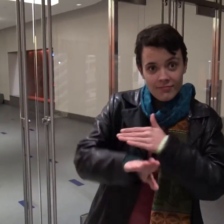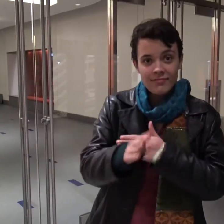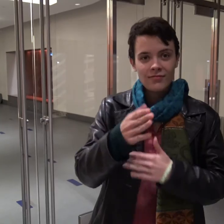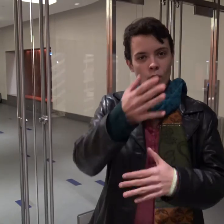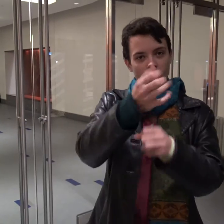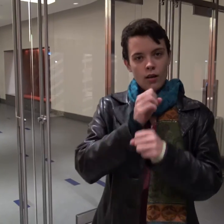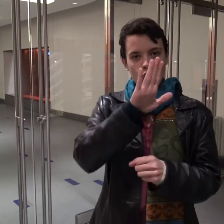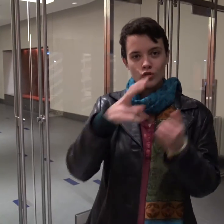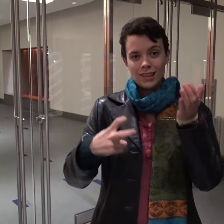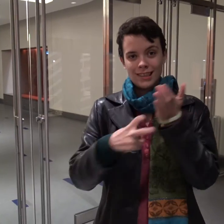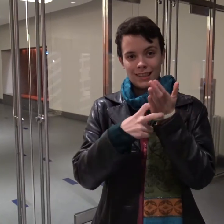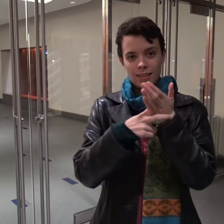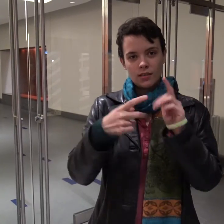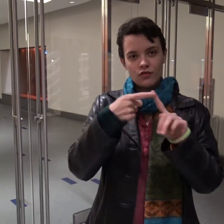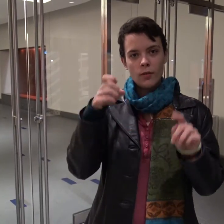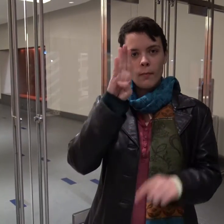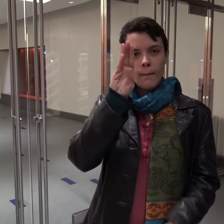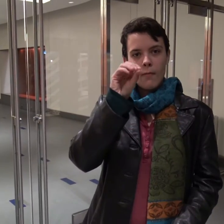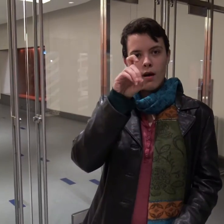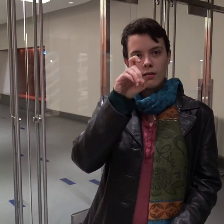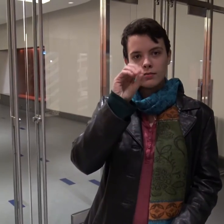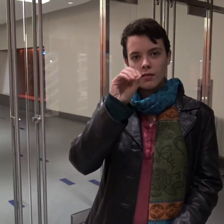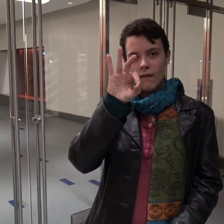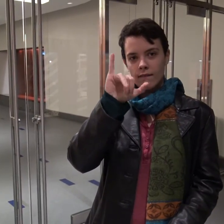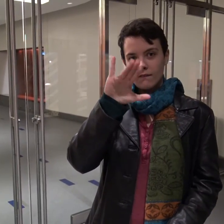When you come in, get your tickets from the box office.